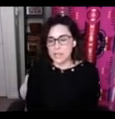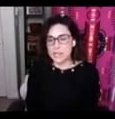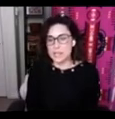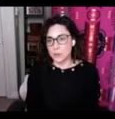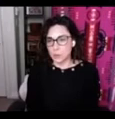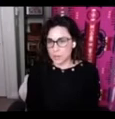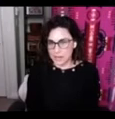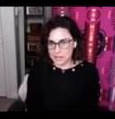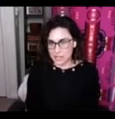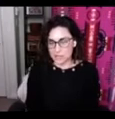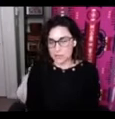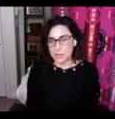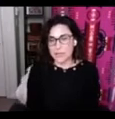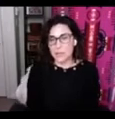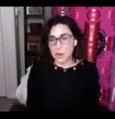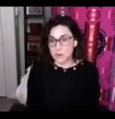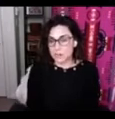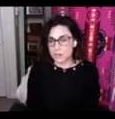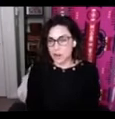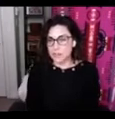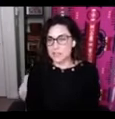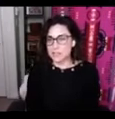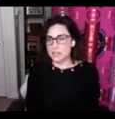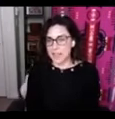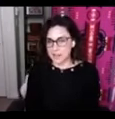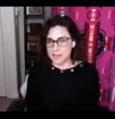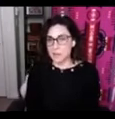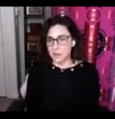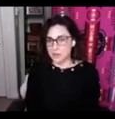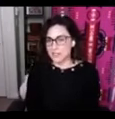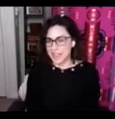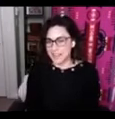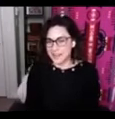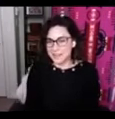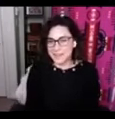or organizational partners across the land now known as Canada